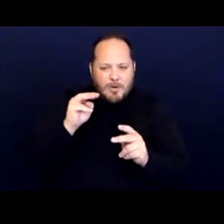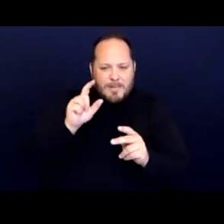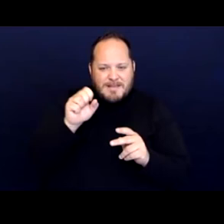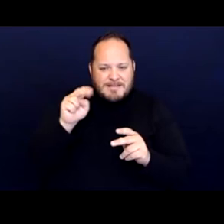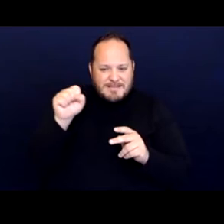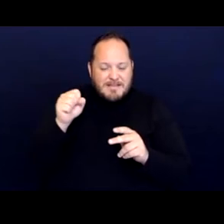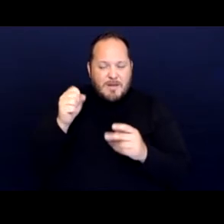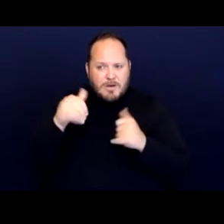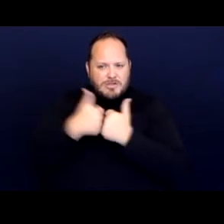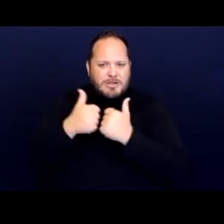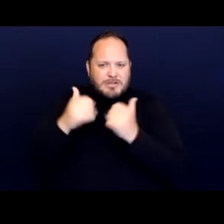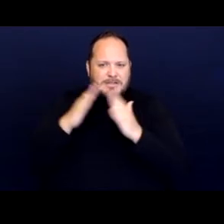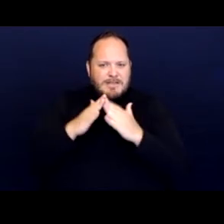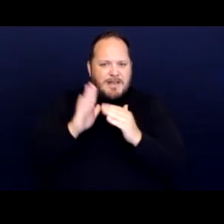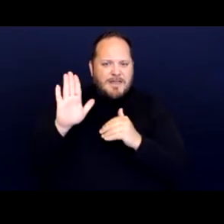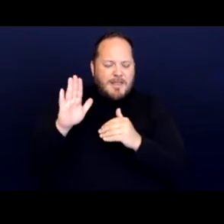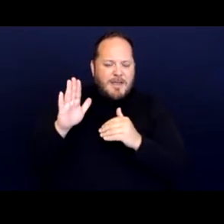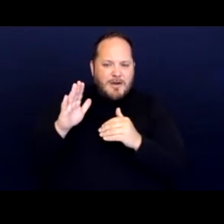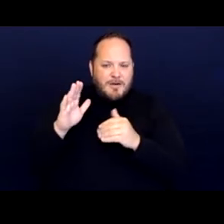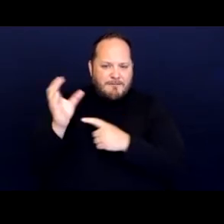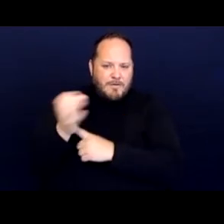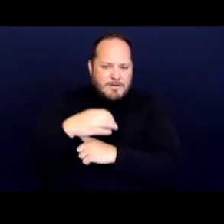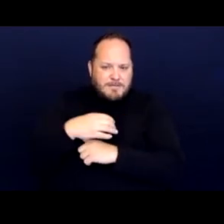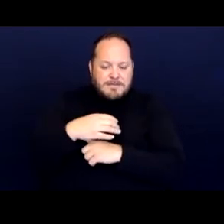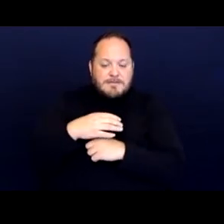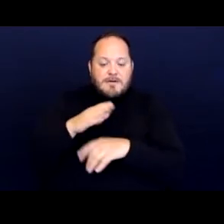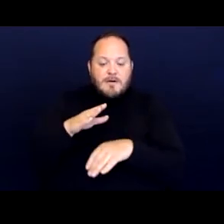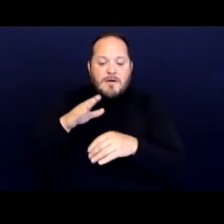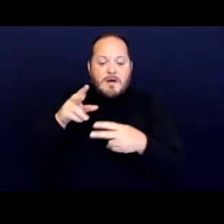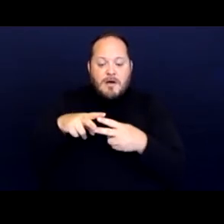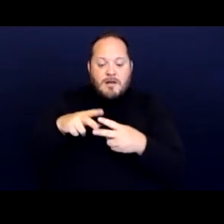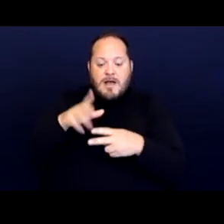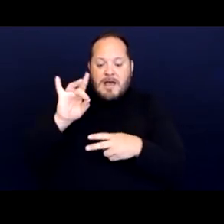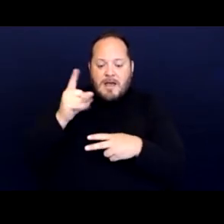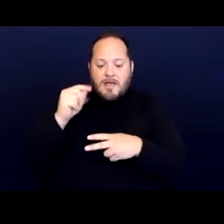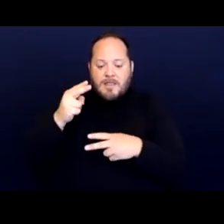and shelter program, on eighth amendment and ADA and Rehabilitation Act grounds.